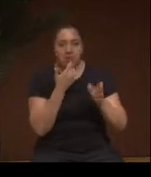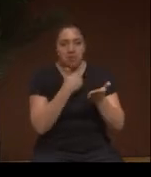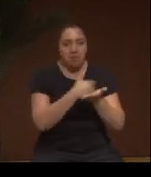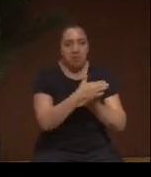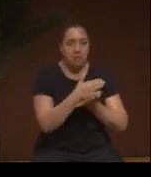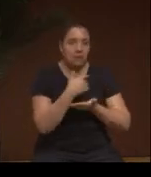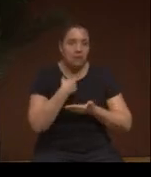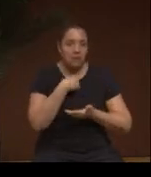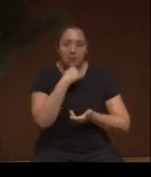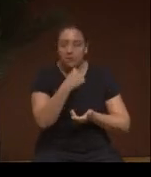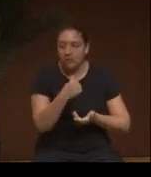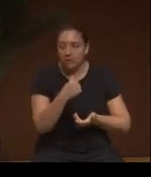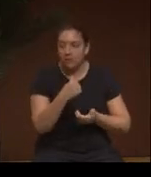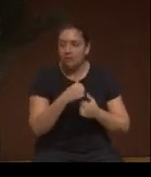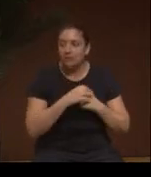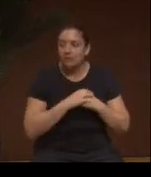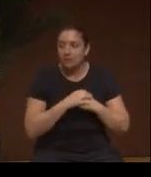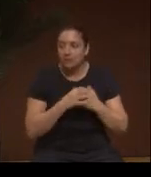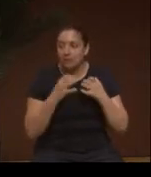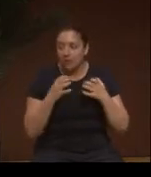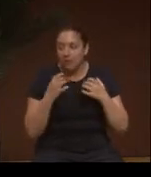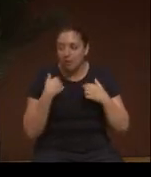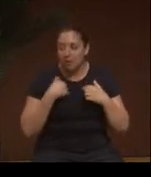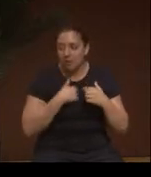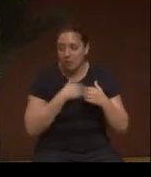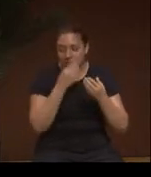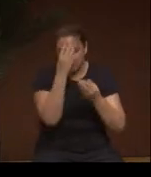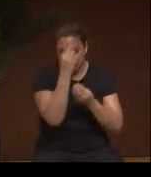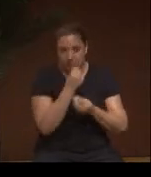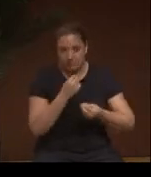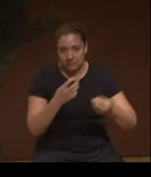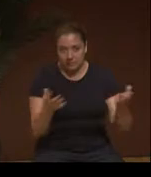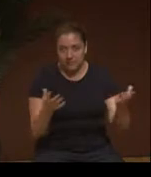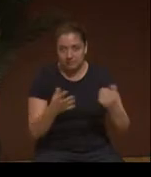And that's something that Boyotabey [phonetic], wanted to make clear to everybody,